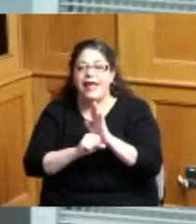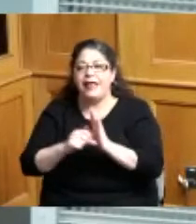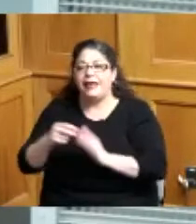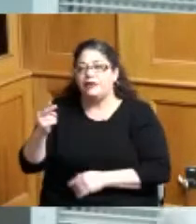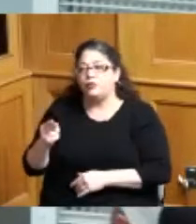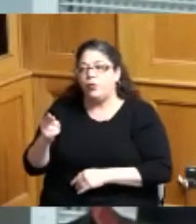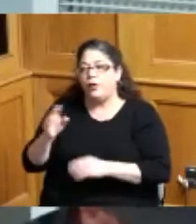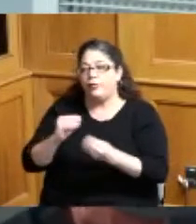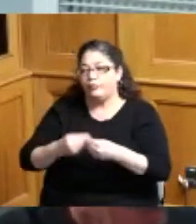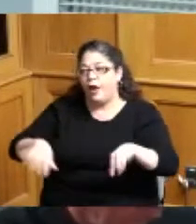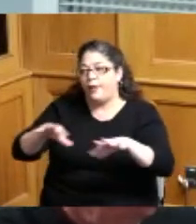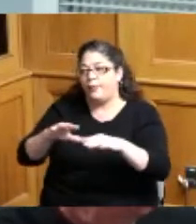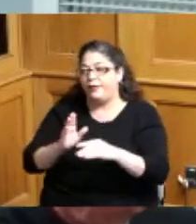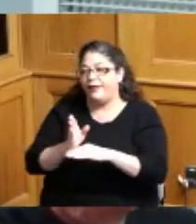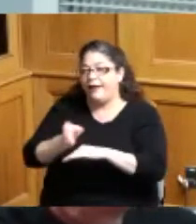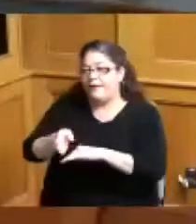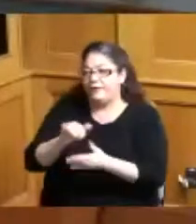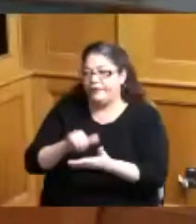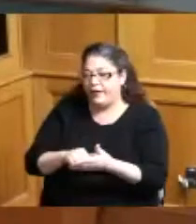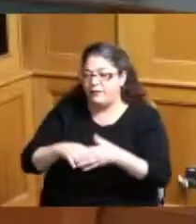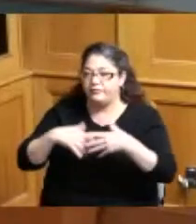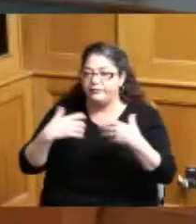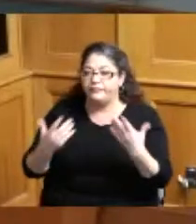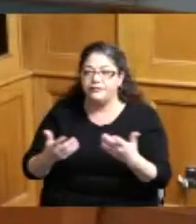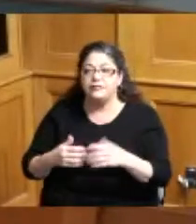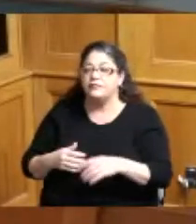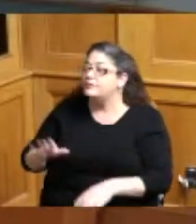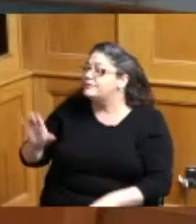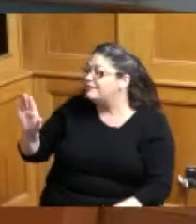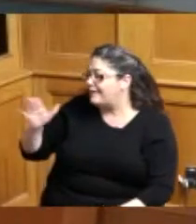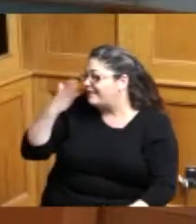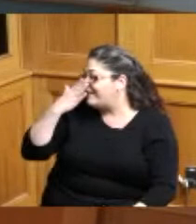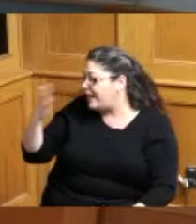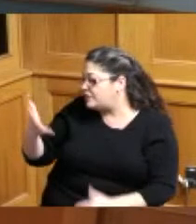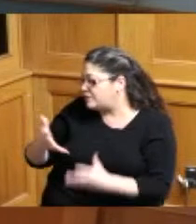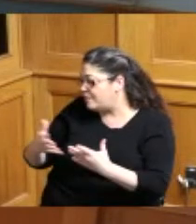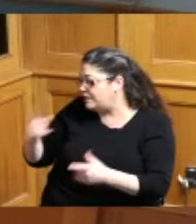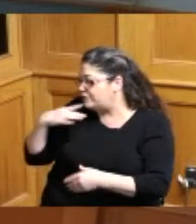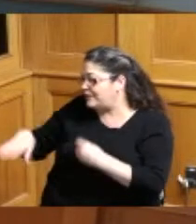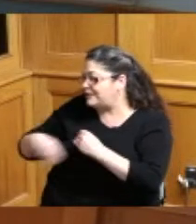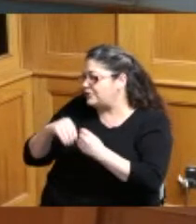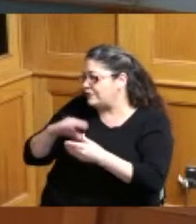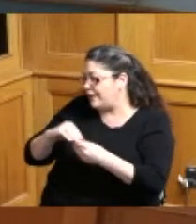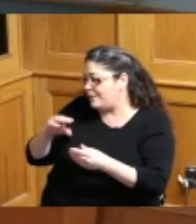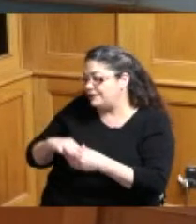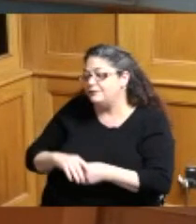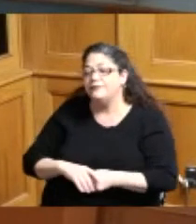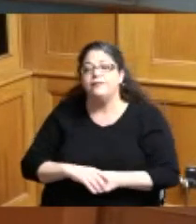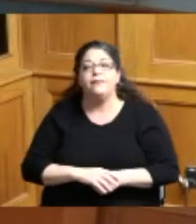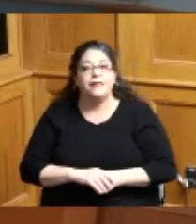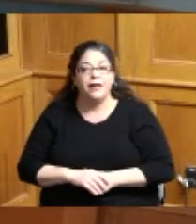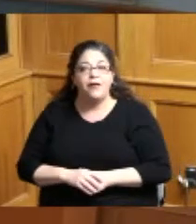okay so we're going to thank you so much for your additional comments and so we're going we're not